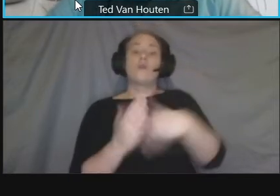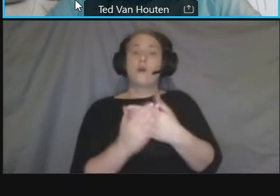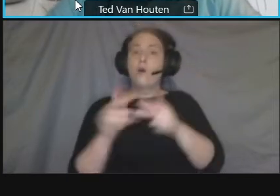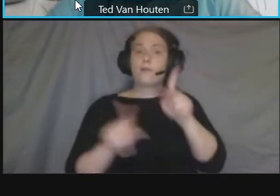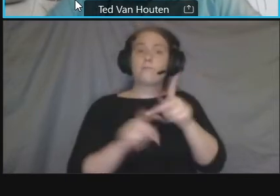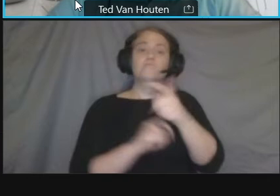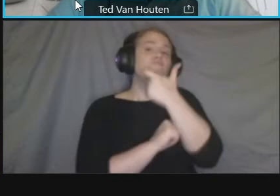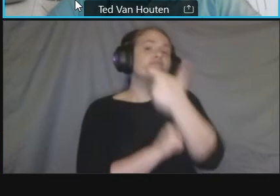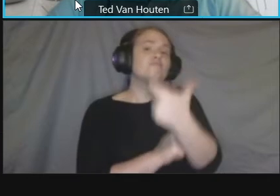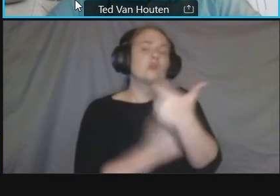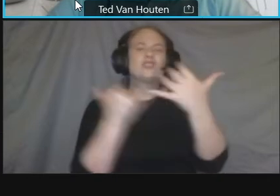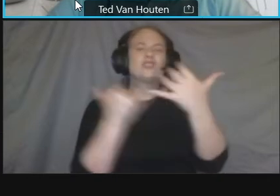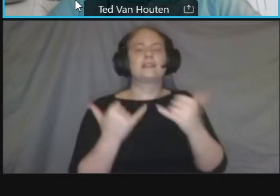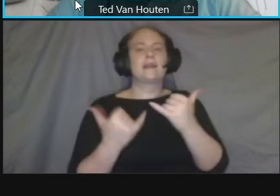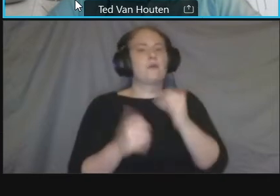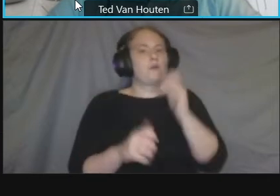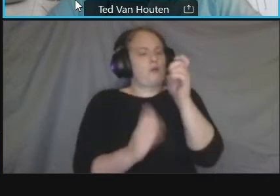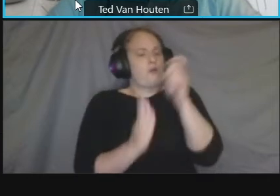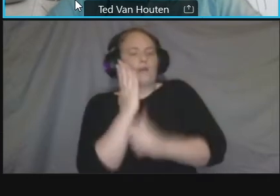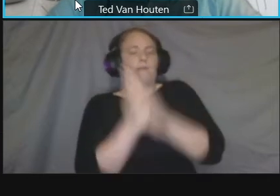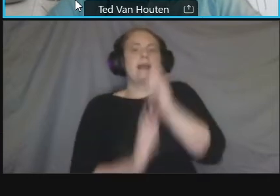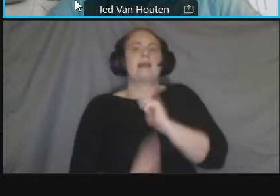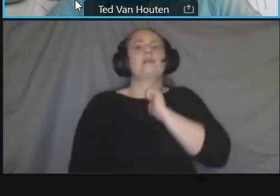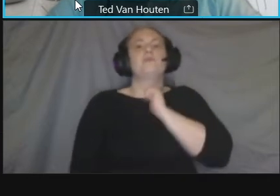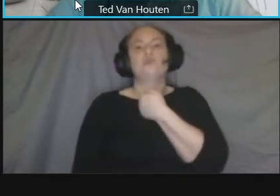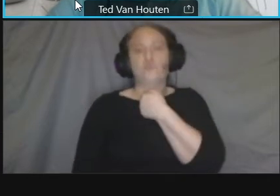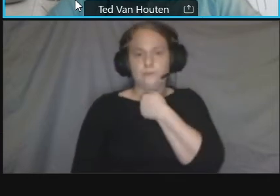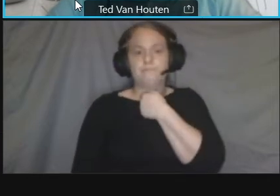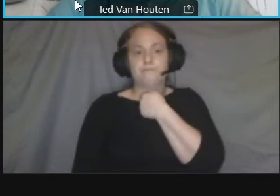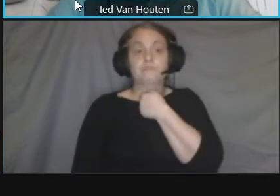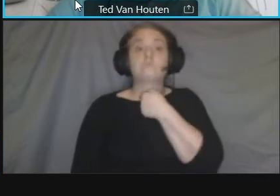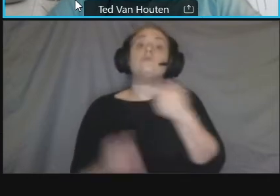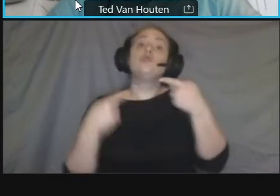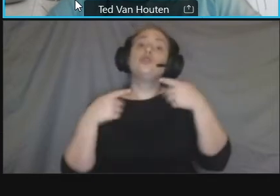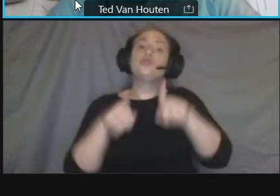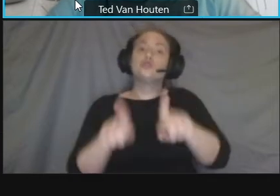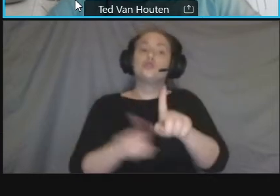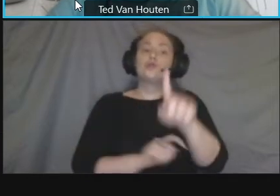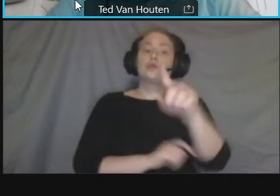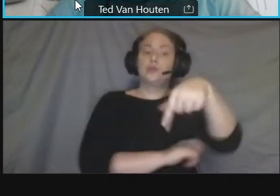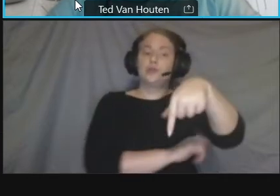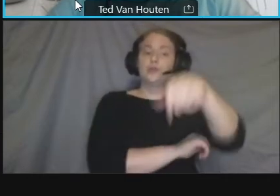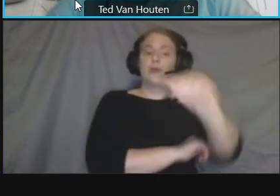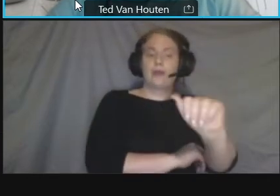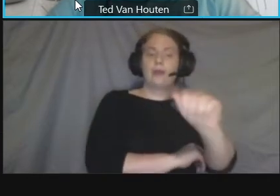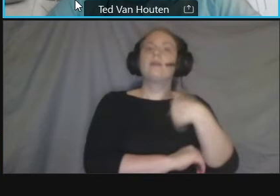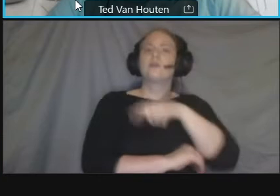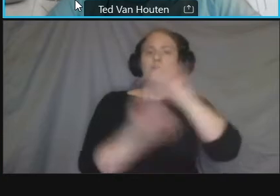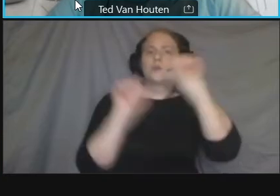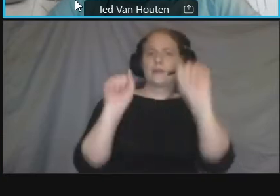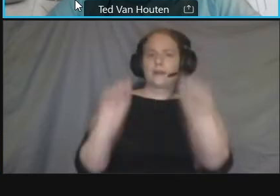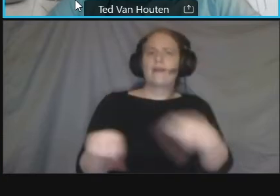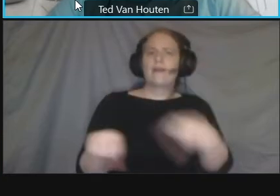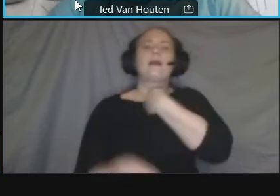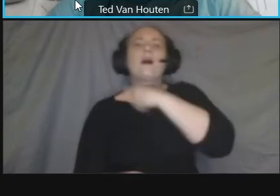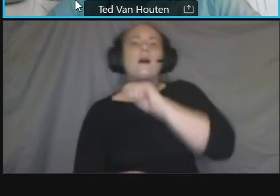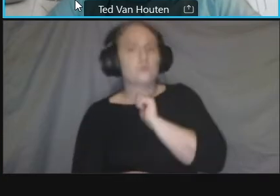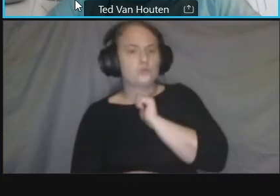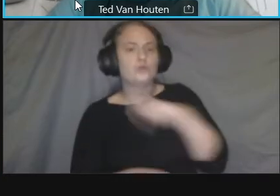and answer period um and the video is off by default um those are done to make sure that we